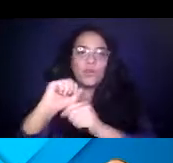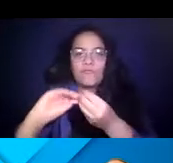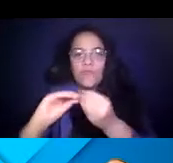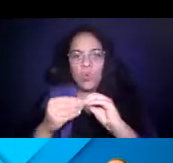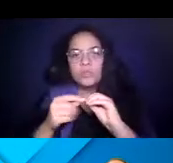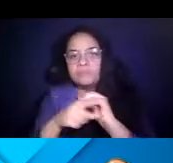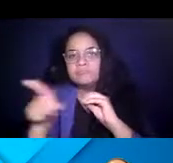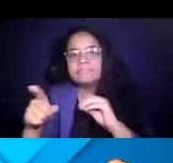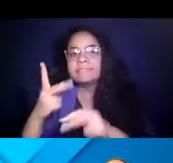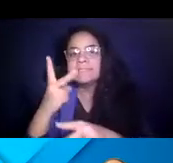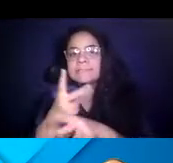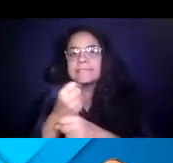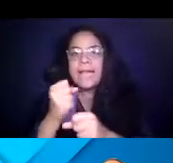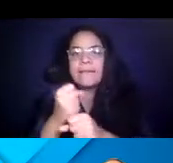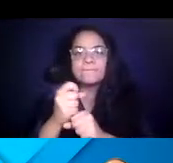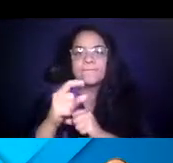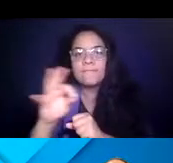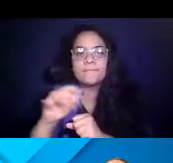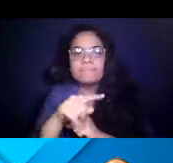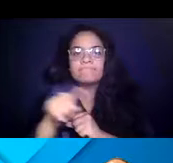the safety of our workforce top of mind.